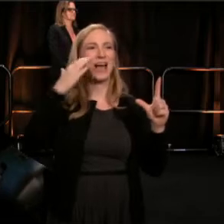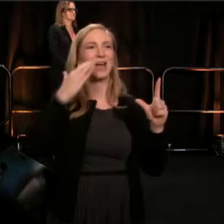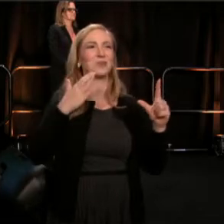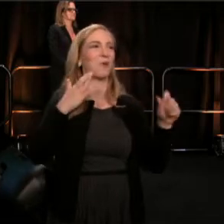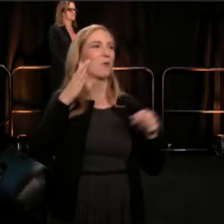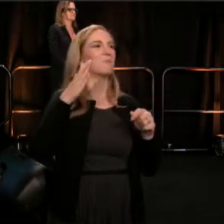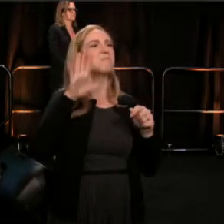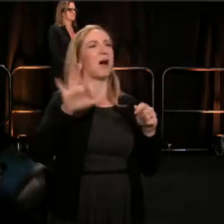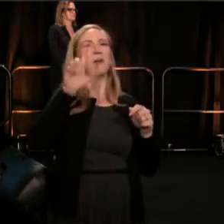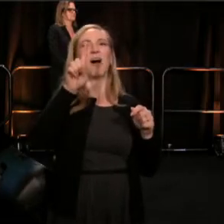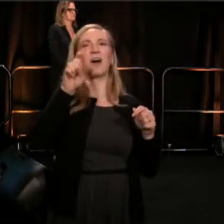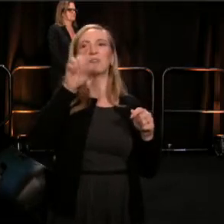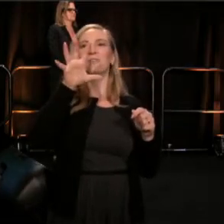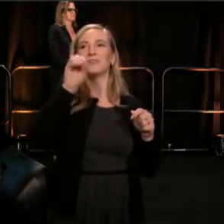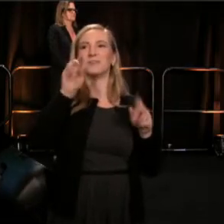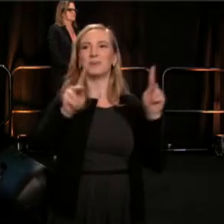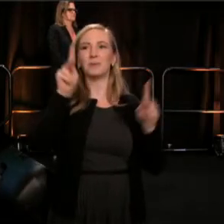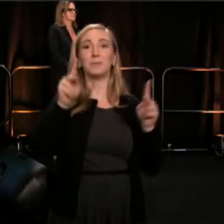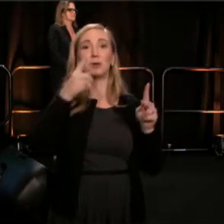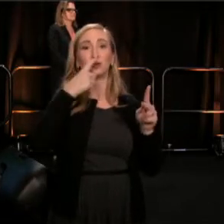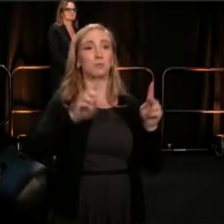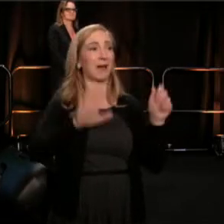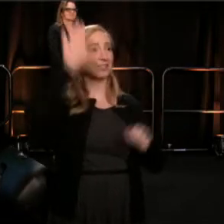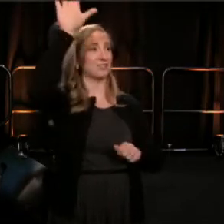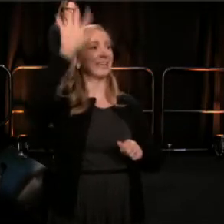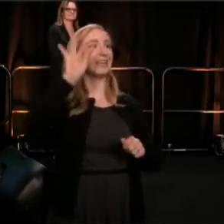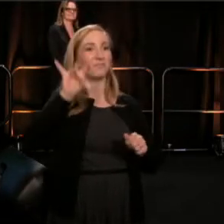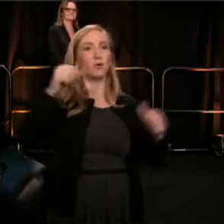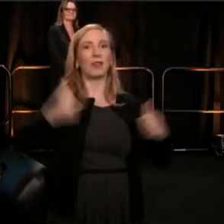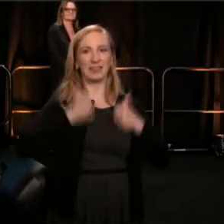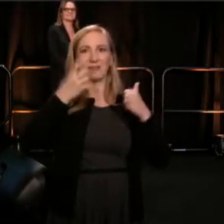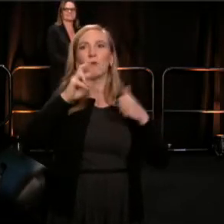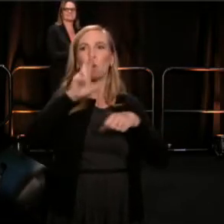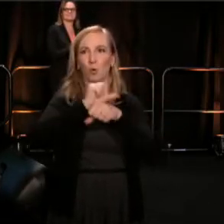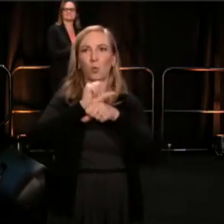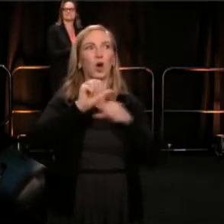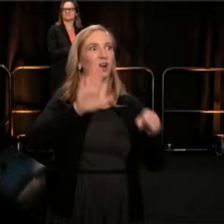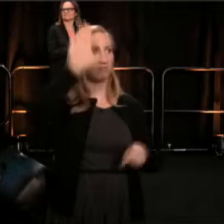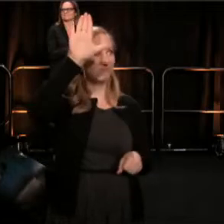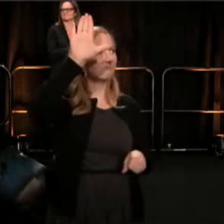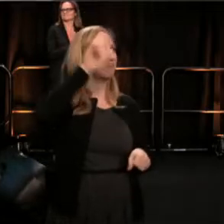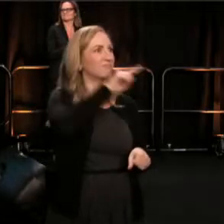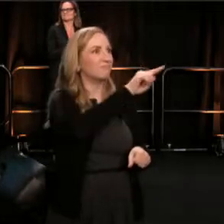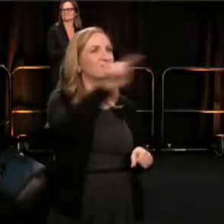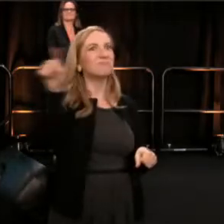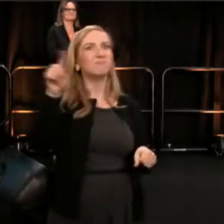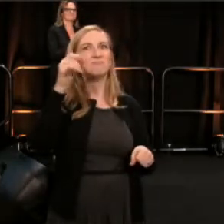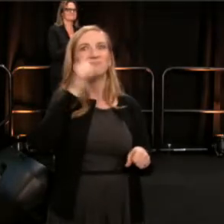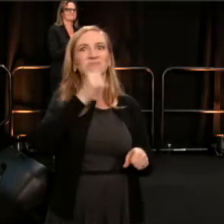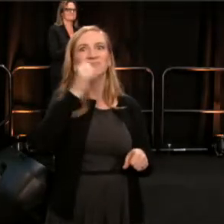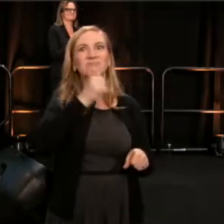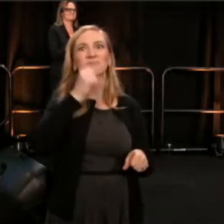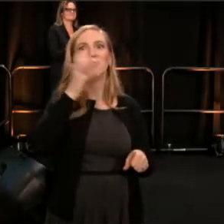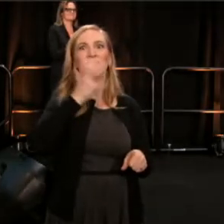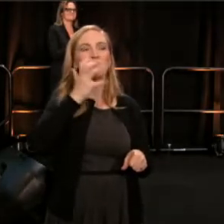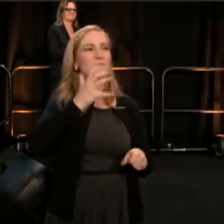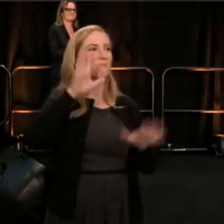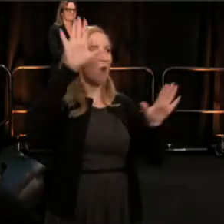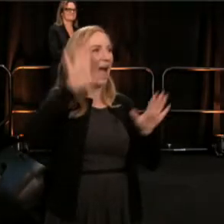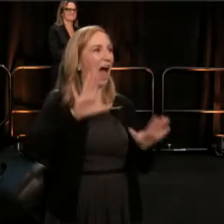And to show how vibrant this community is, would you all raise your hands? (Chris) Raise your hands. (Megan) Oh my God! Yes! - (Chris) Whooo!